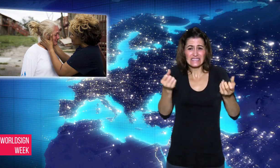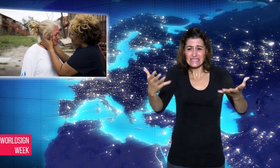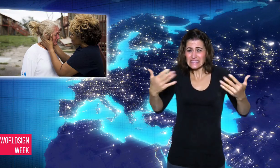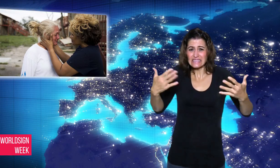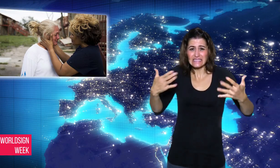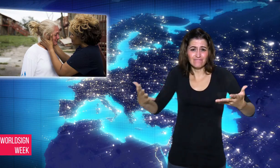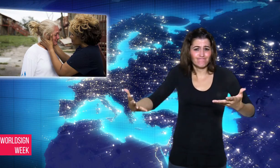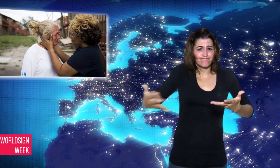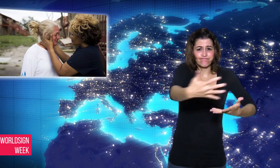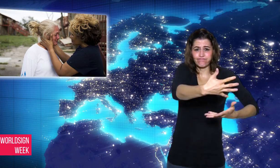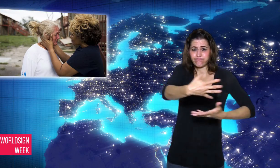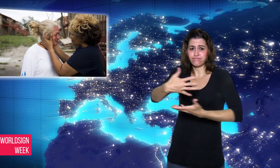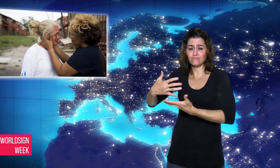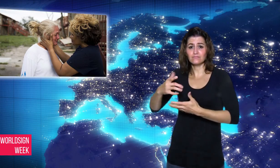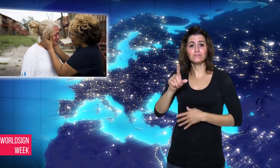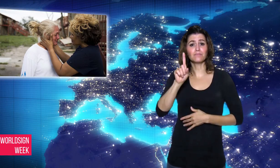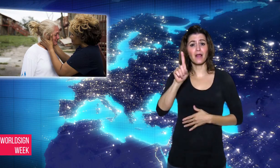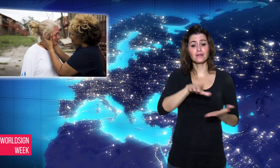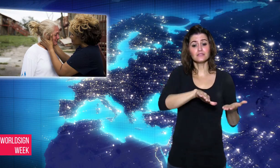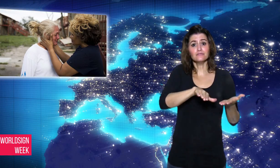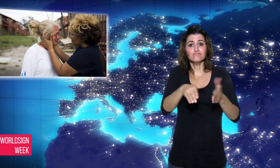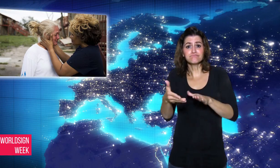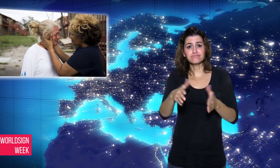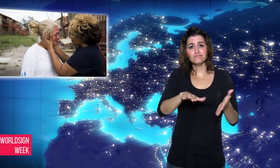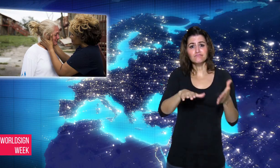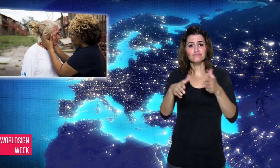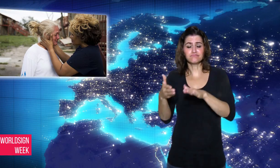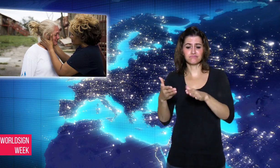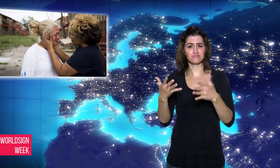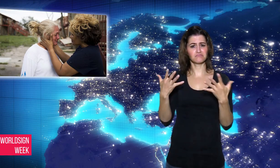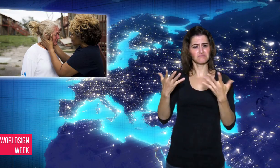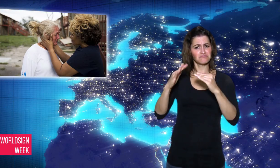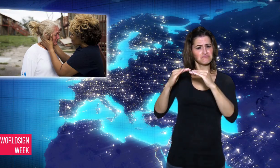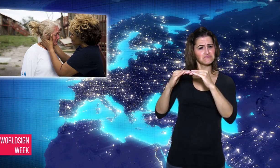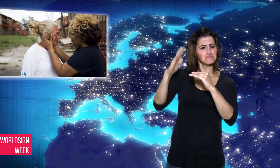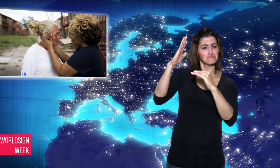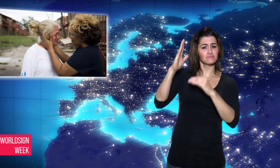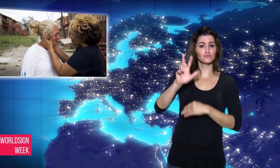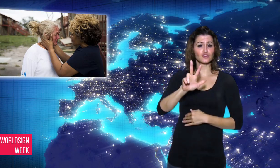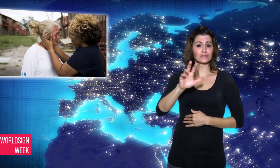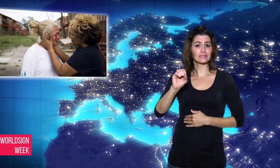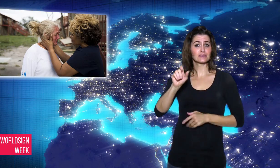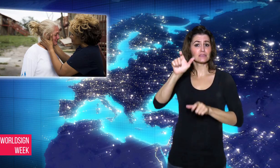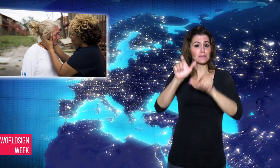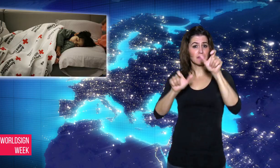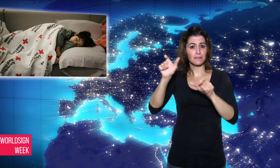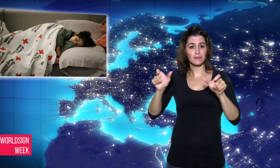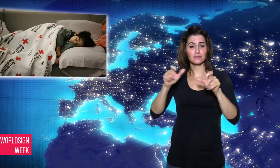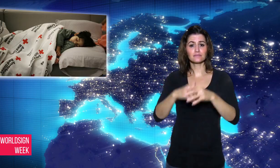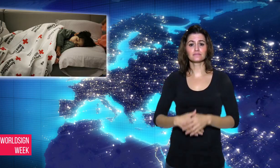Increasing numbers of people also have